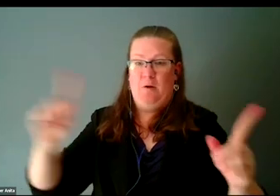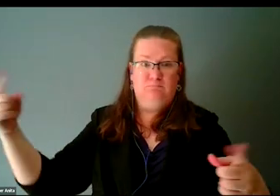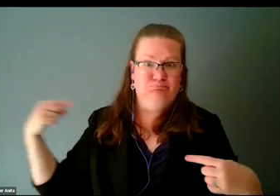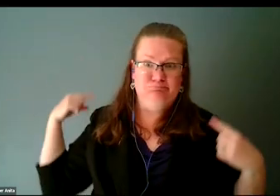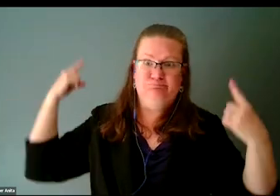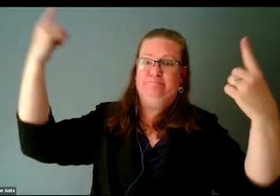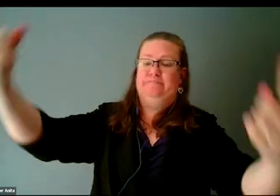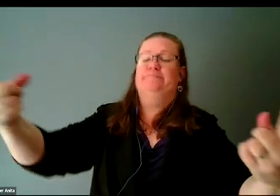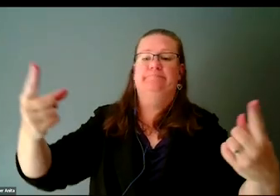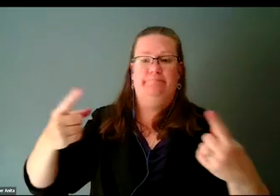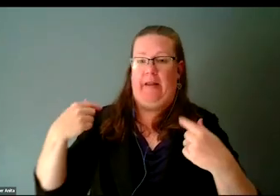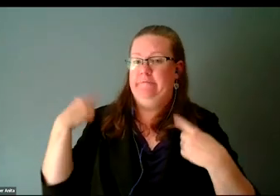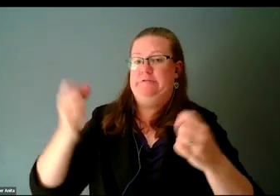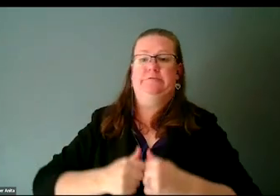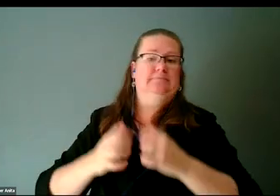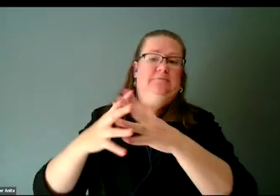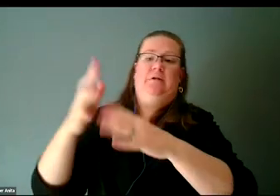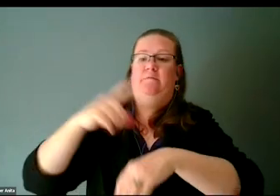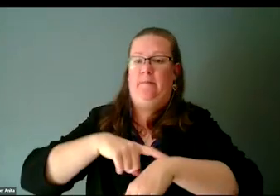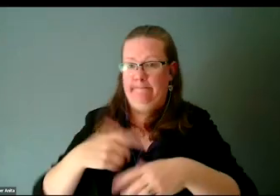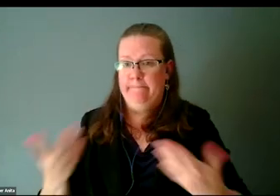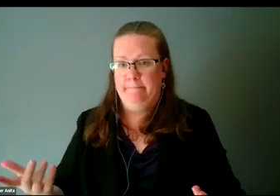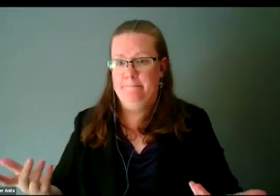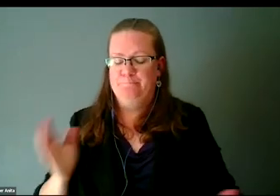Our stories that discuss lived experiences